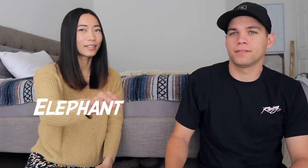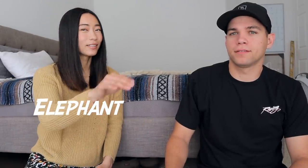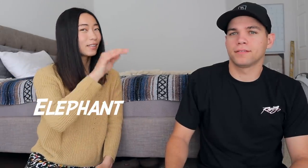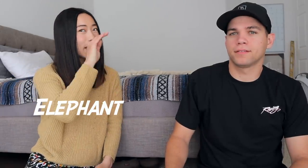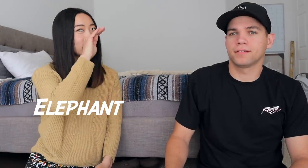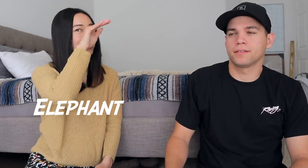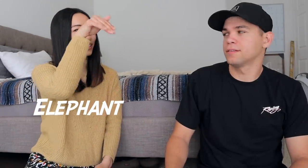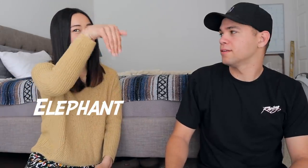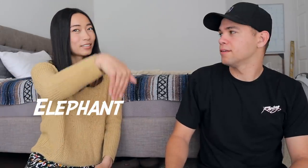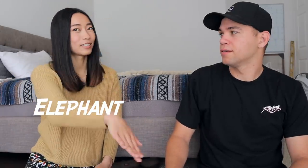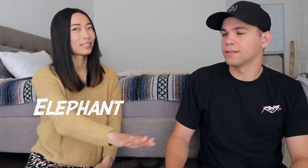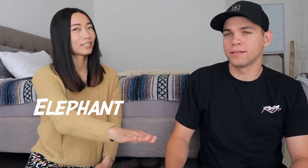Elephant